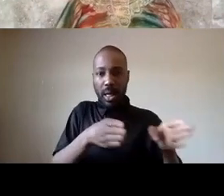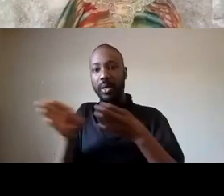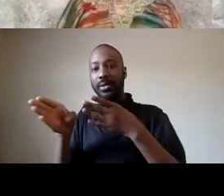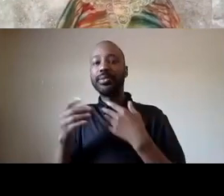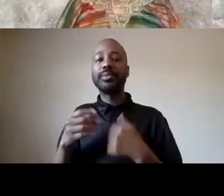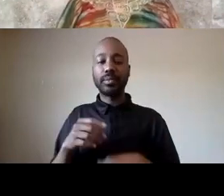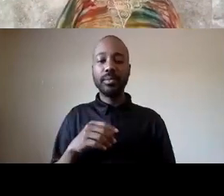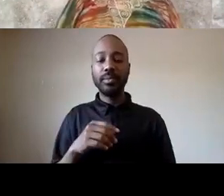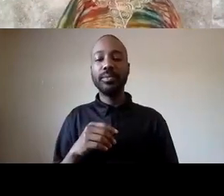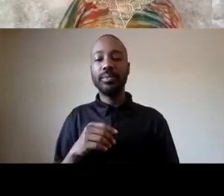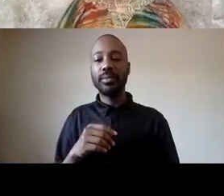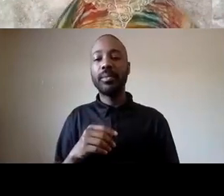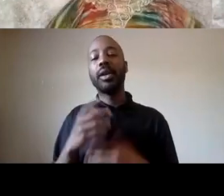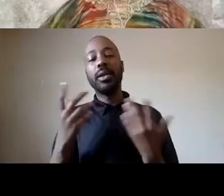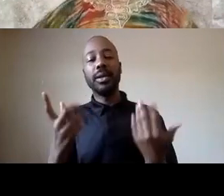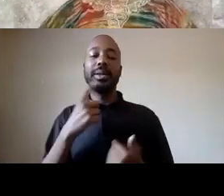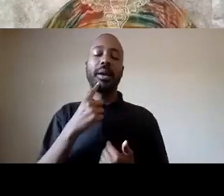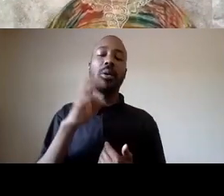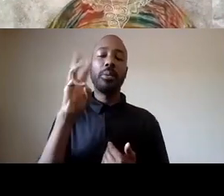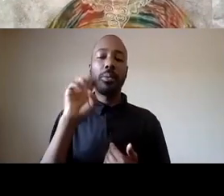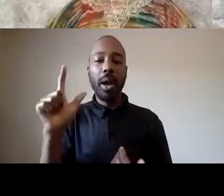well you know maybe there's questions about